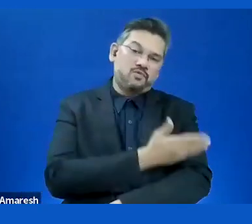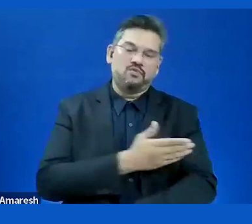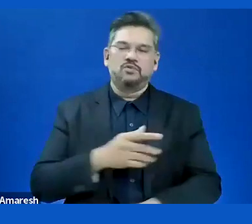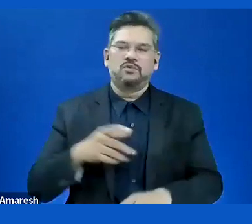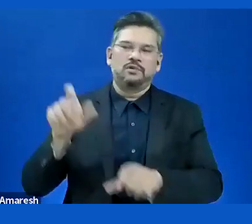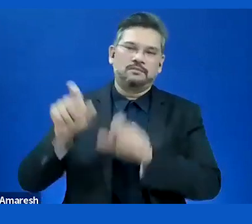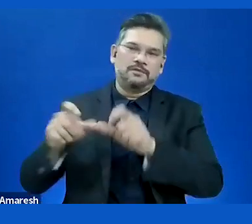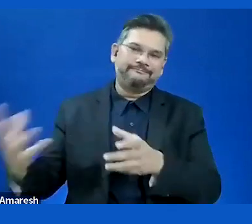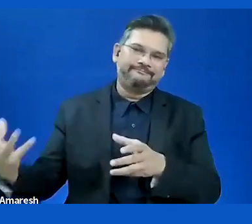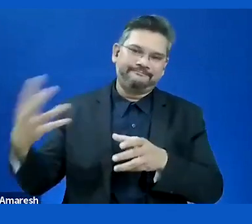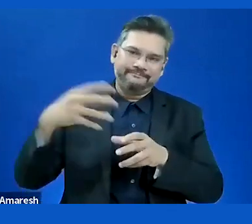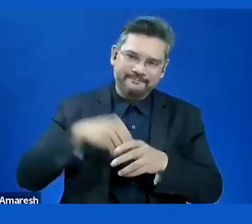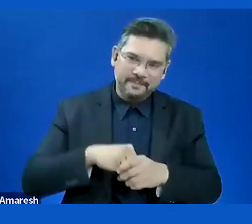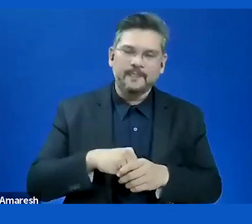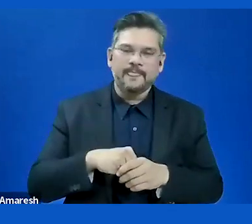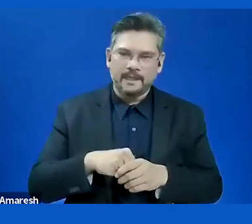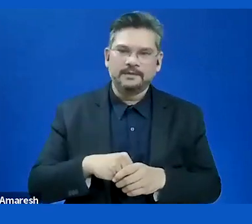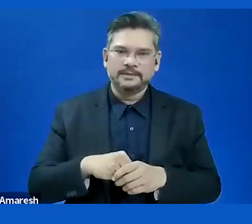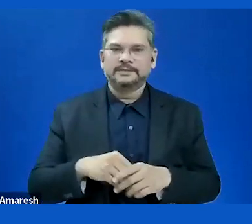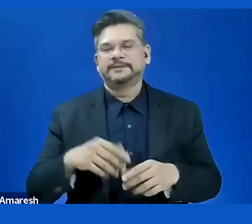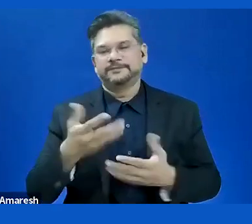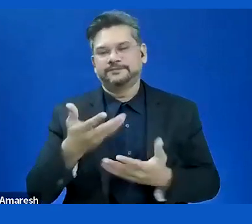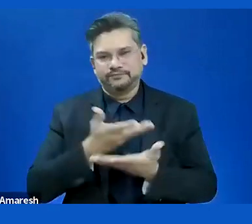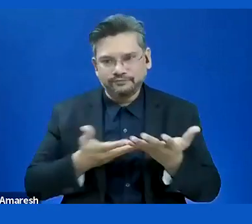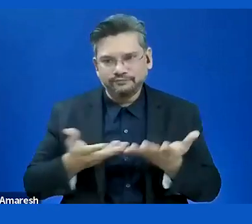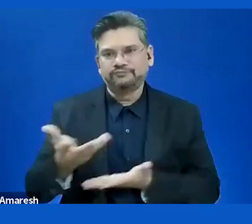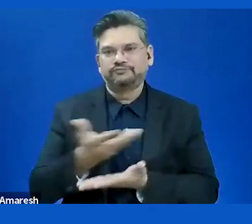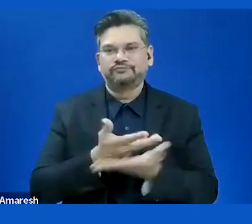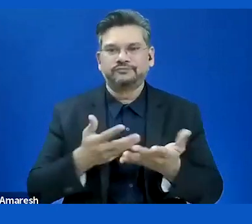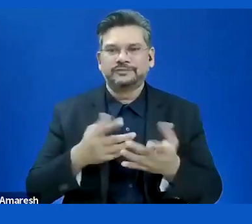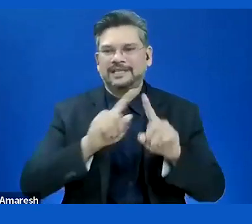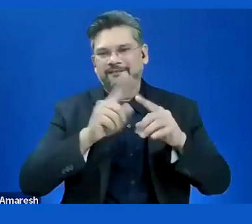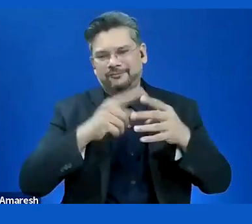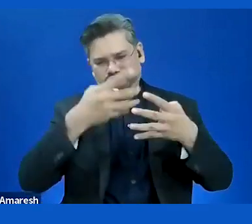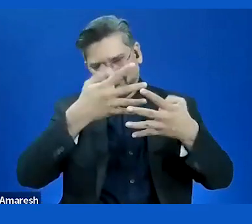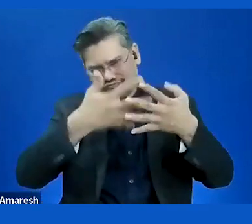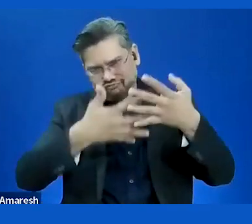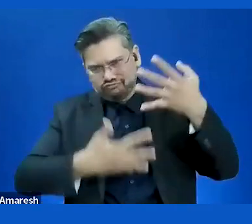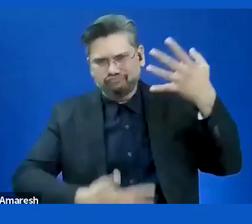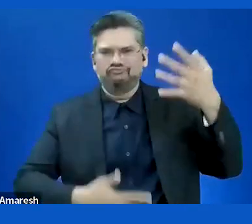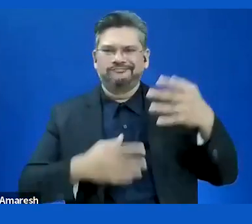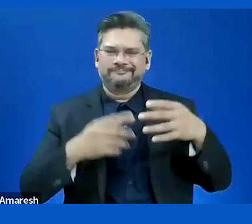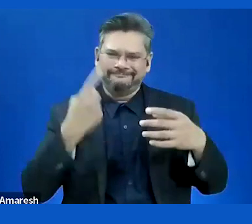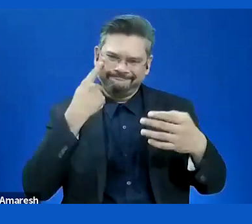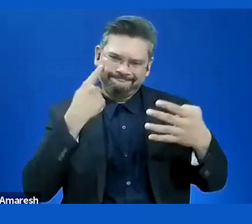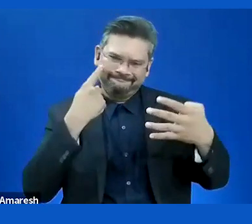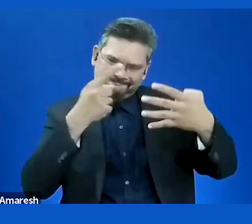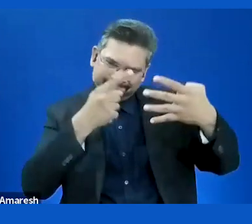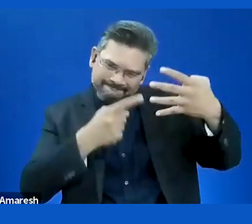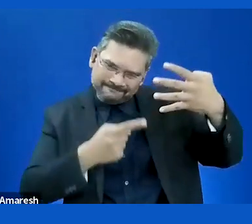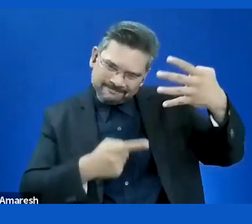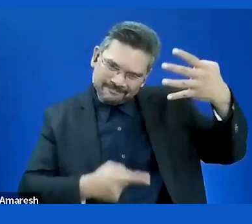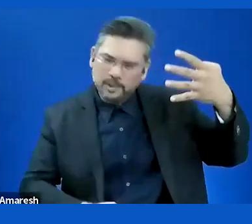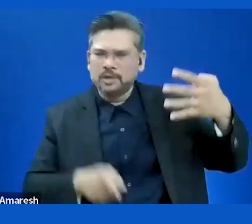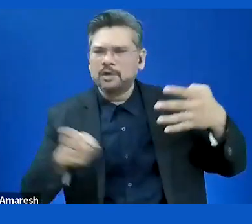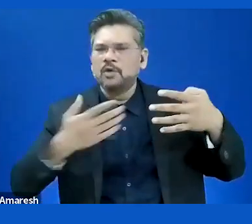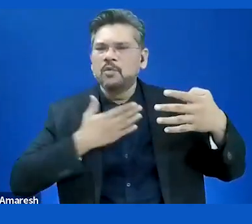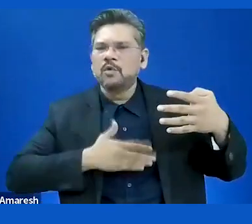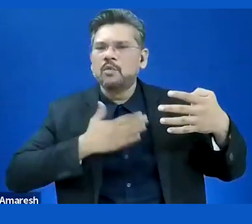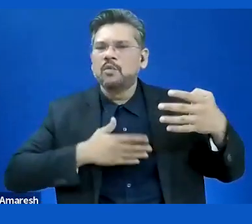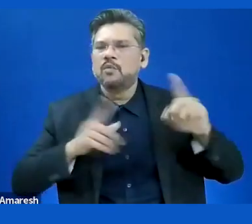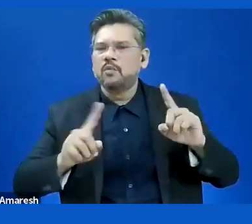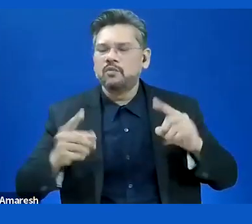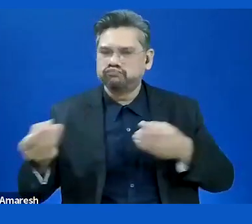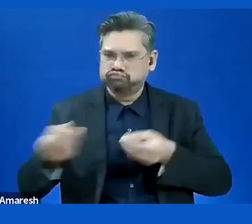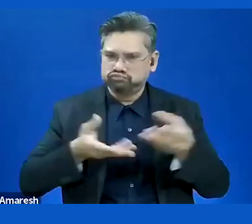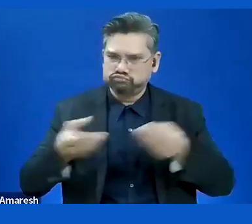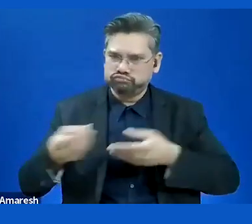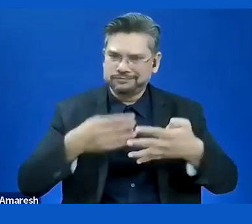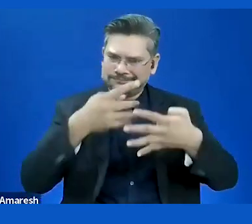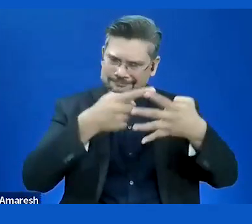users and ranges. Then look at the needs before you look at groups. If you start with groups